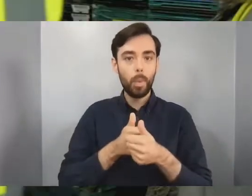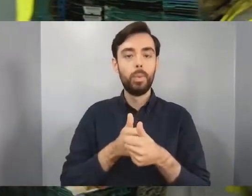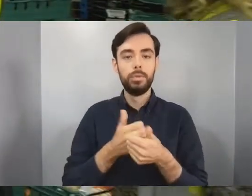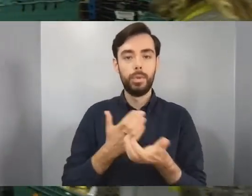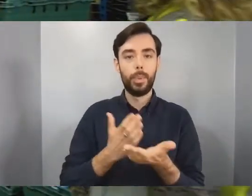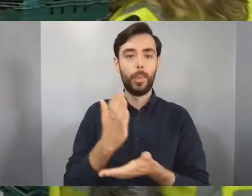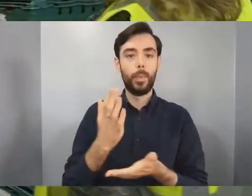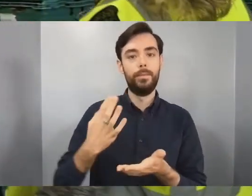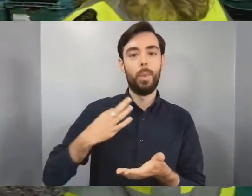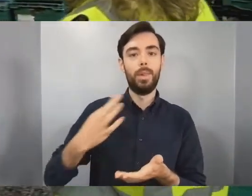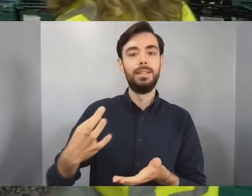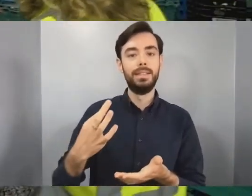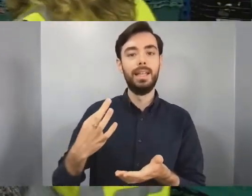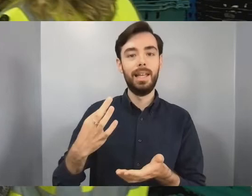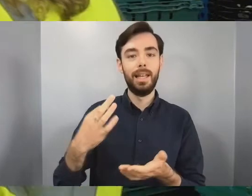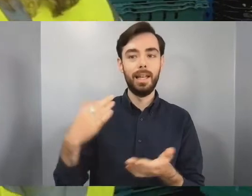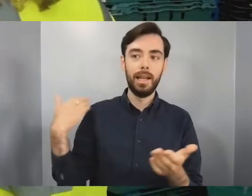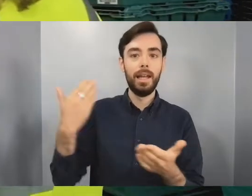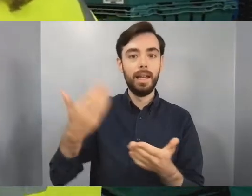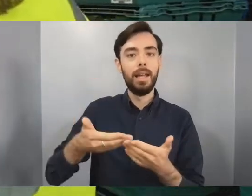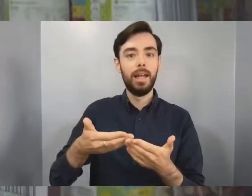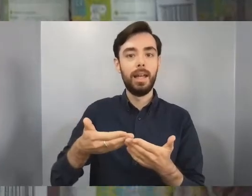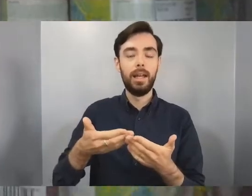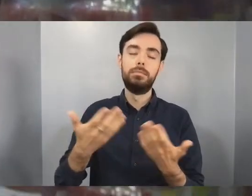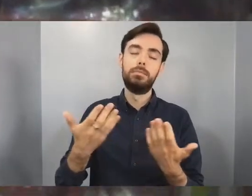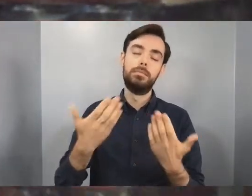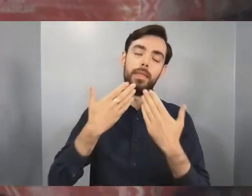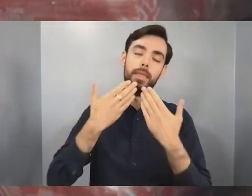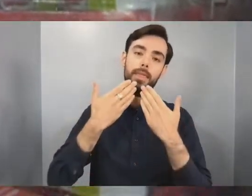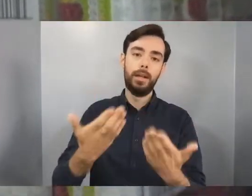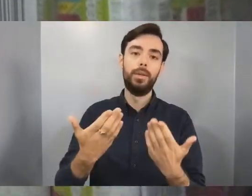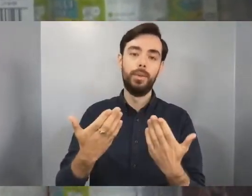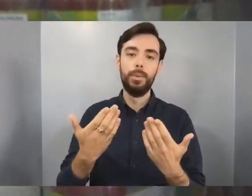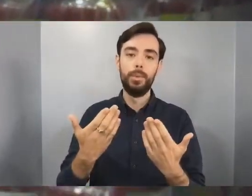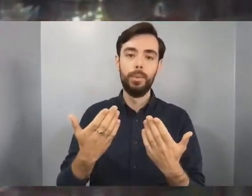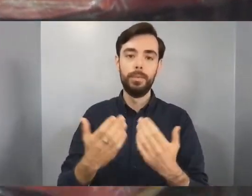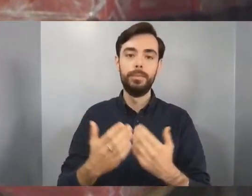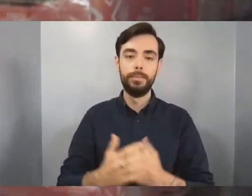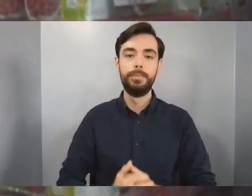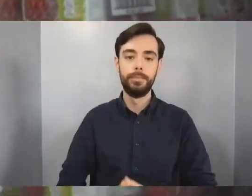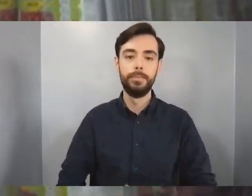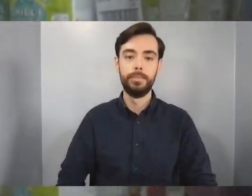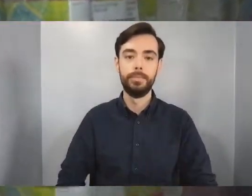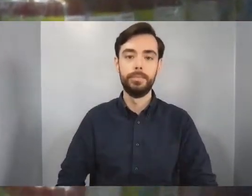and I just want to say thank you all very much for all of the work that you have done.